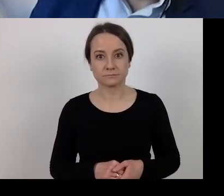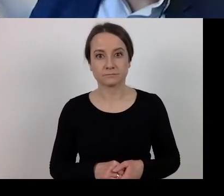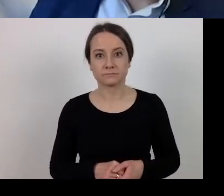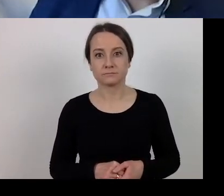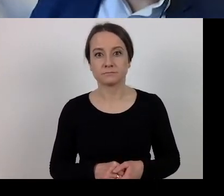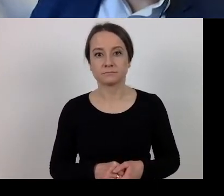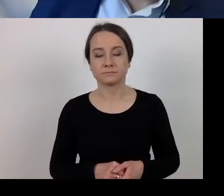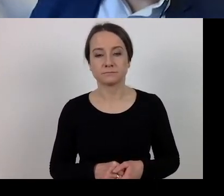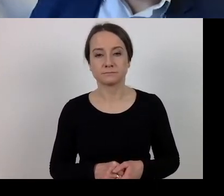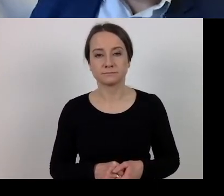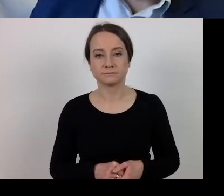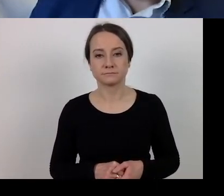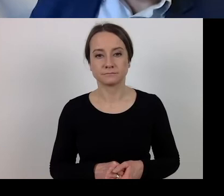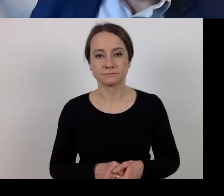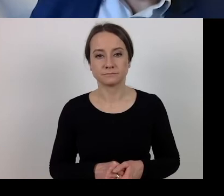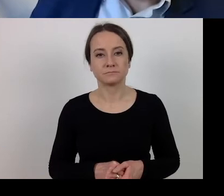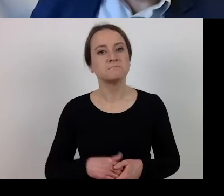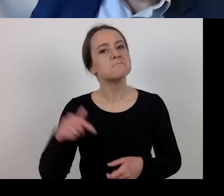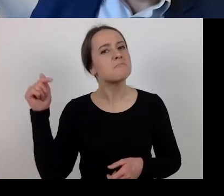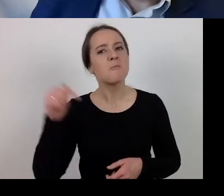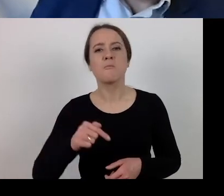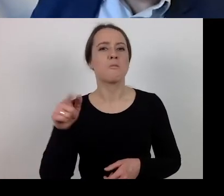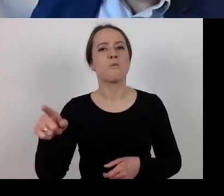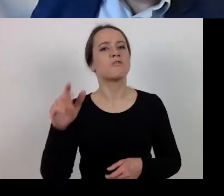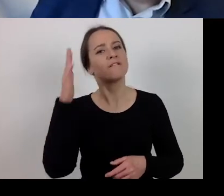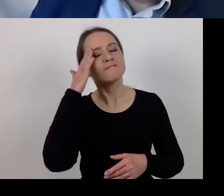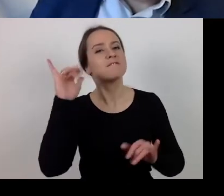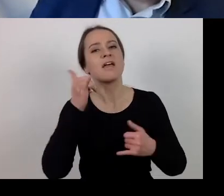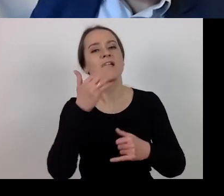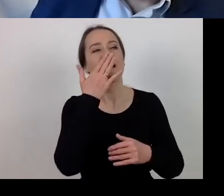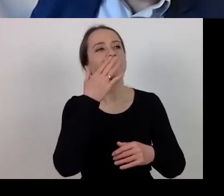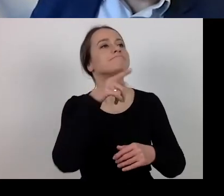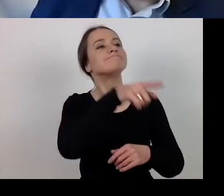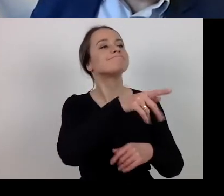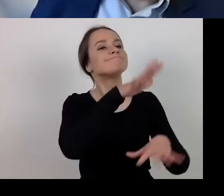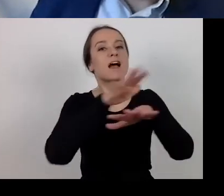of equality of treatment, horizontal principles.